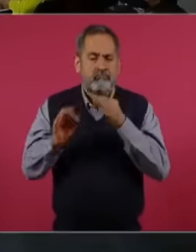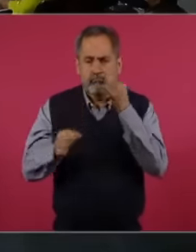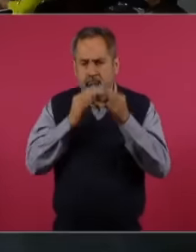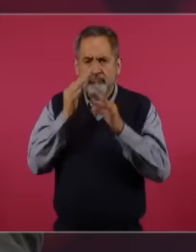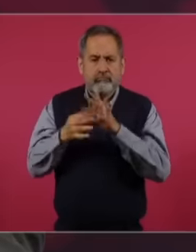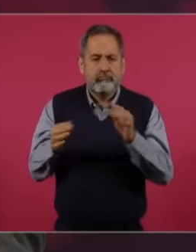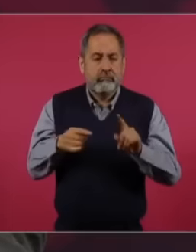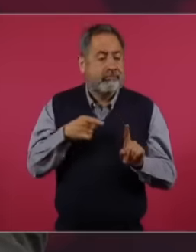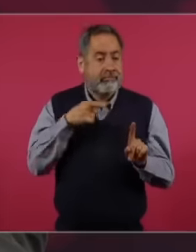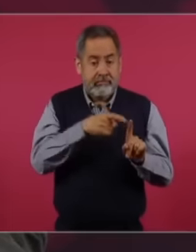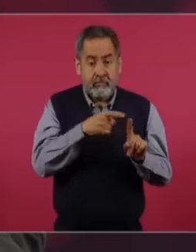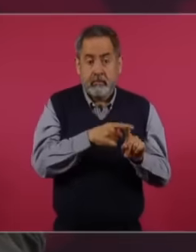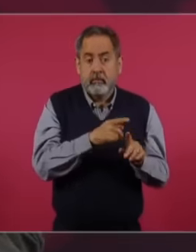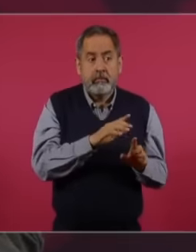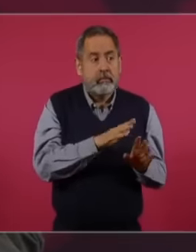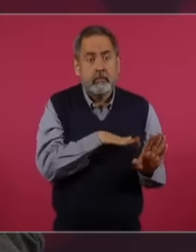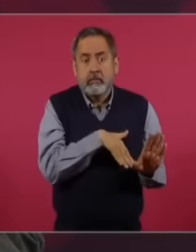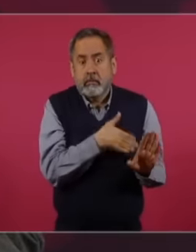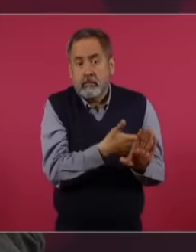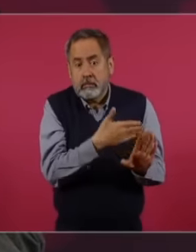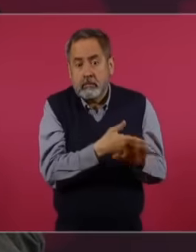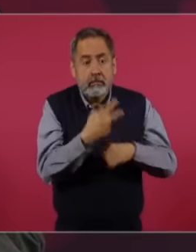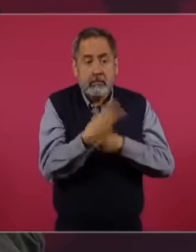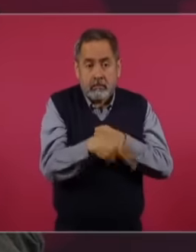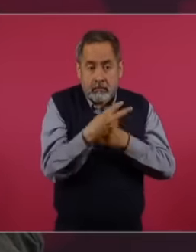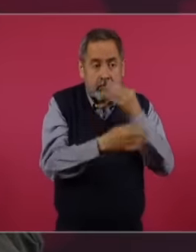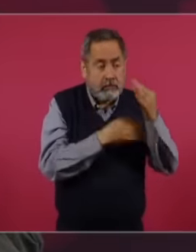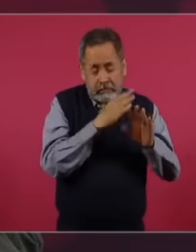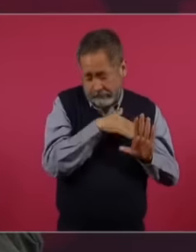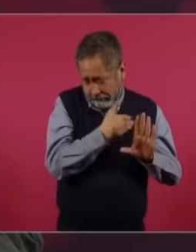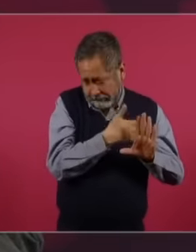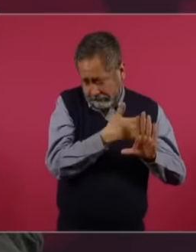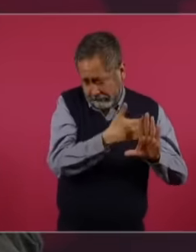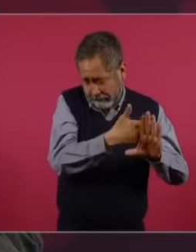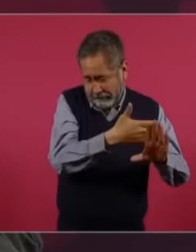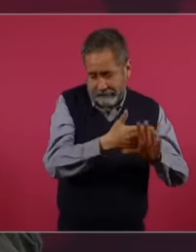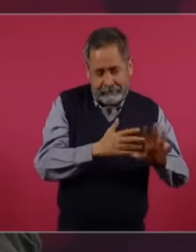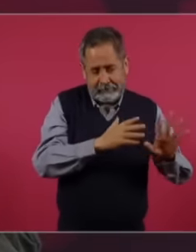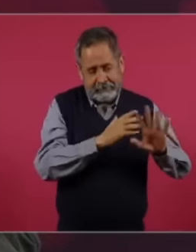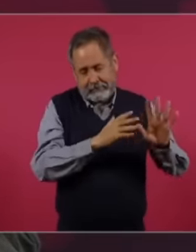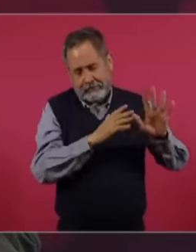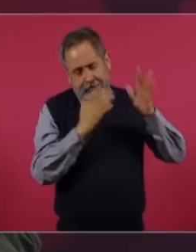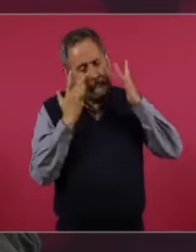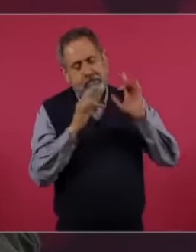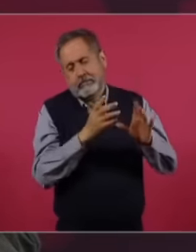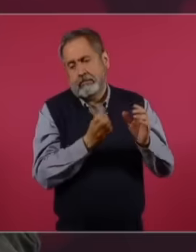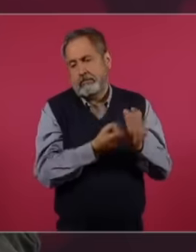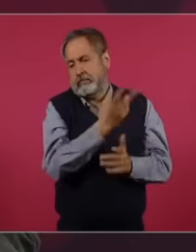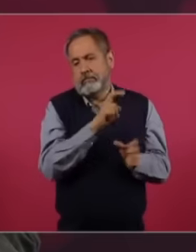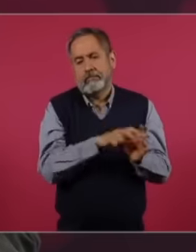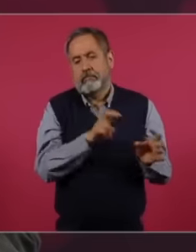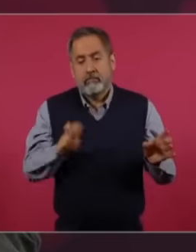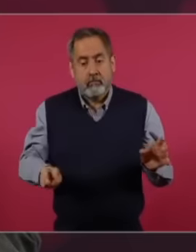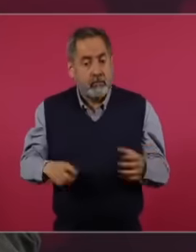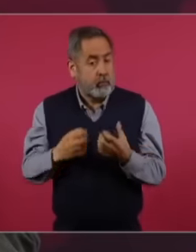the conservatism there,